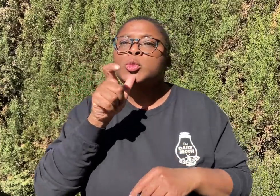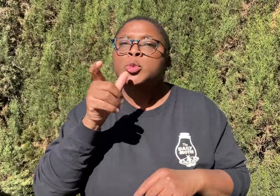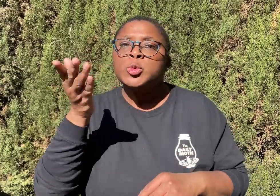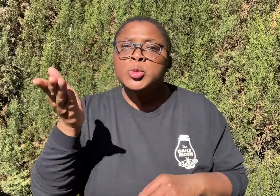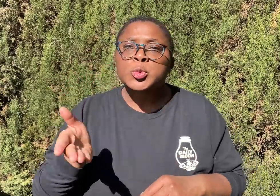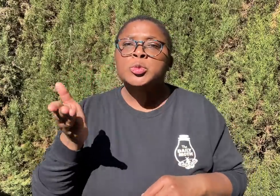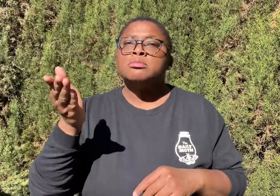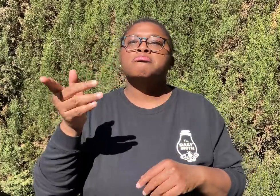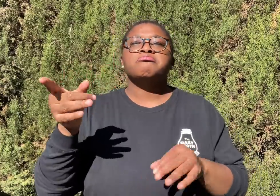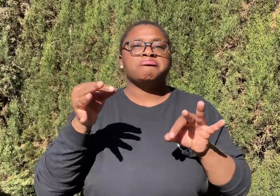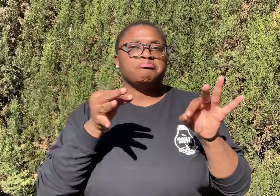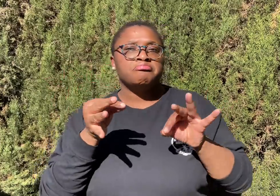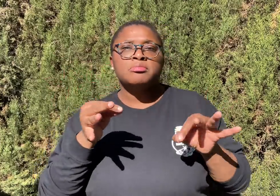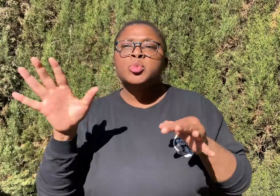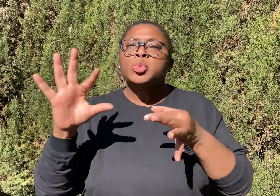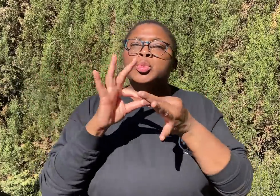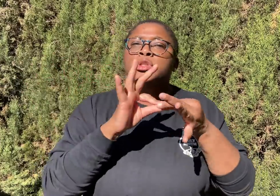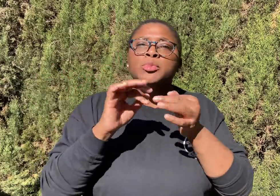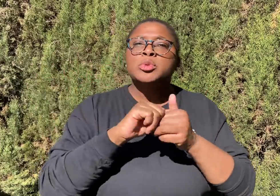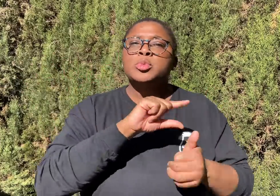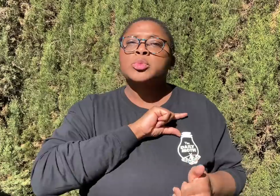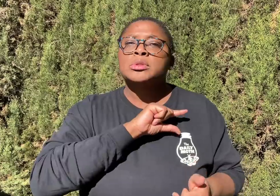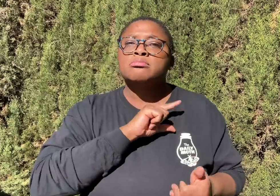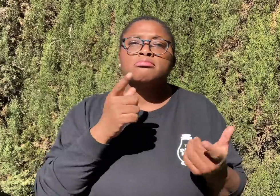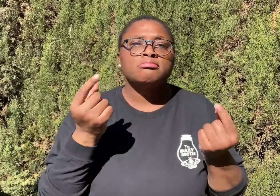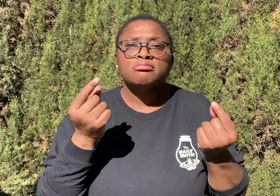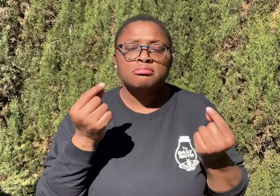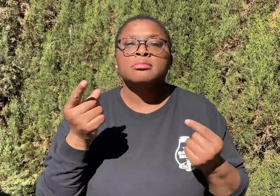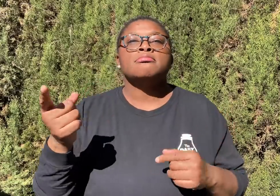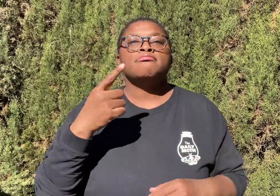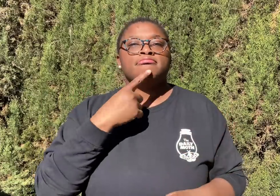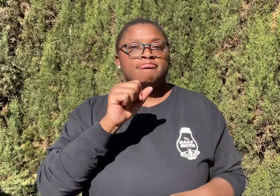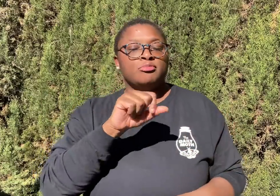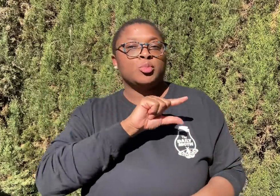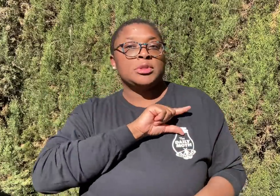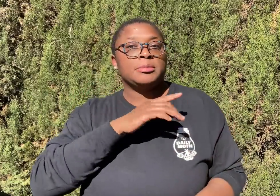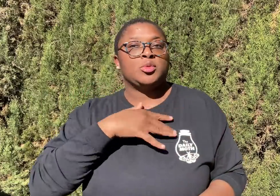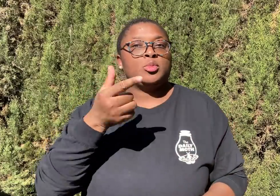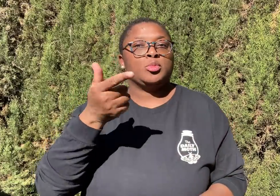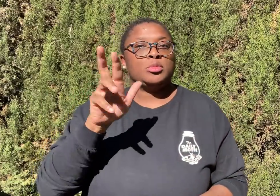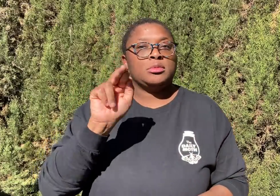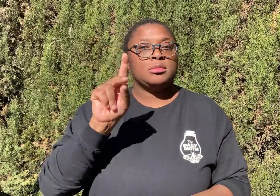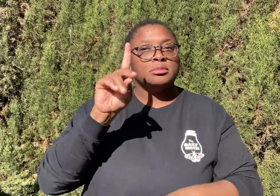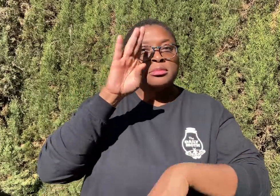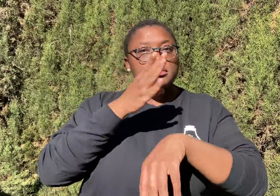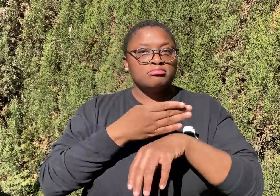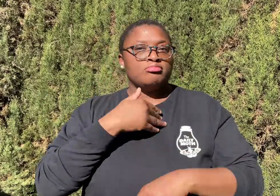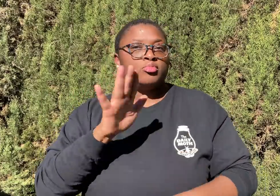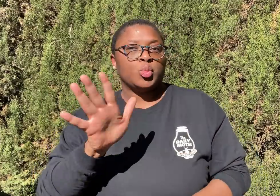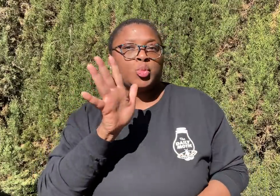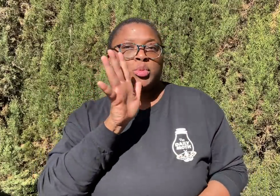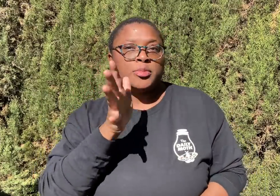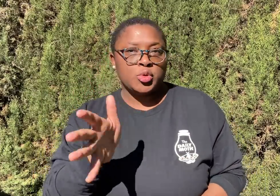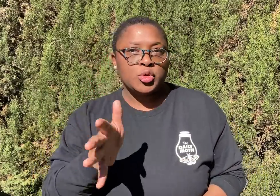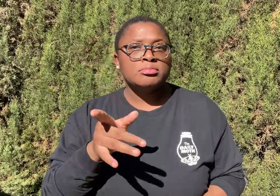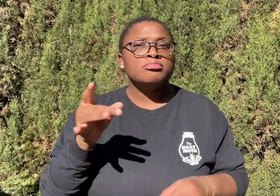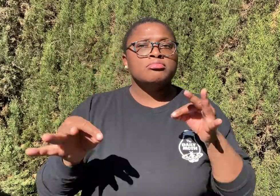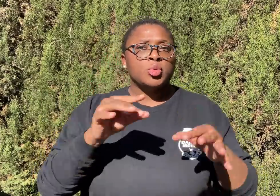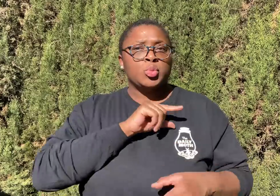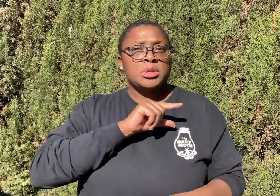The DA asked who she was and what her relationship with Grant (Whitaker) was. She said that he was her grandson, she is his grandmother.